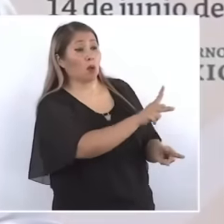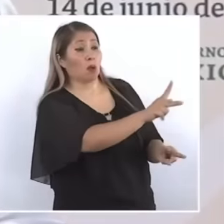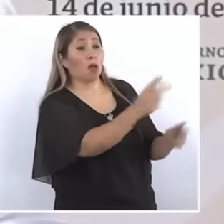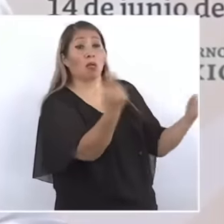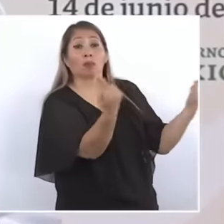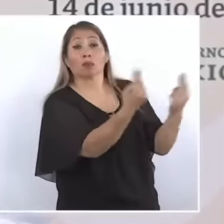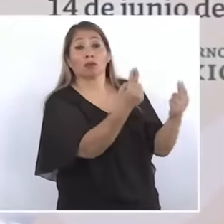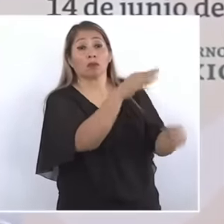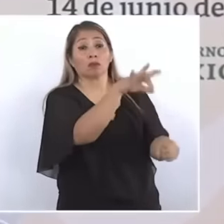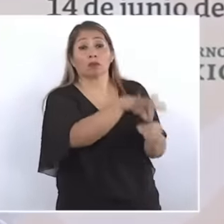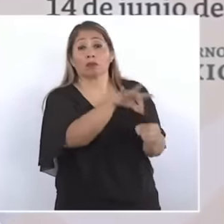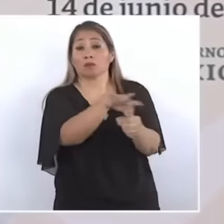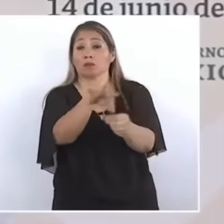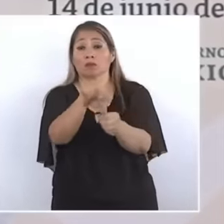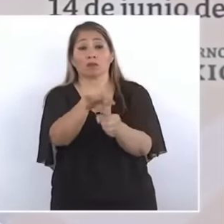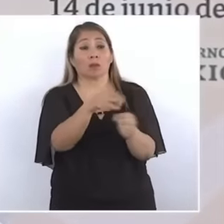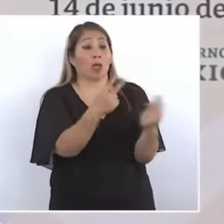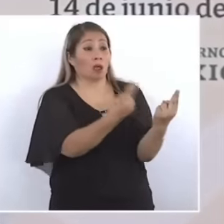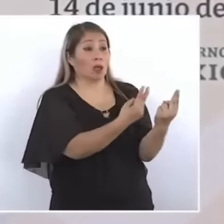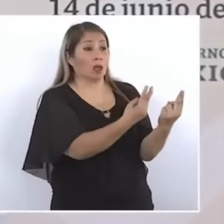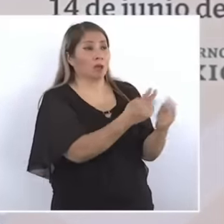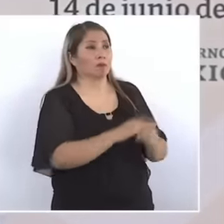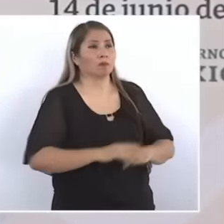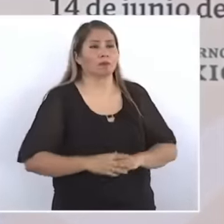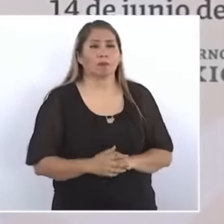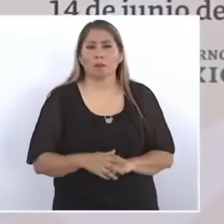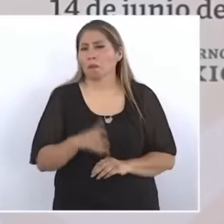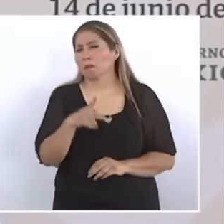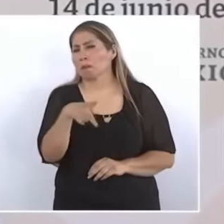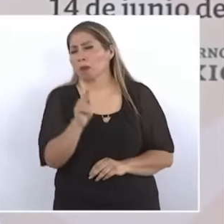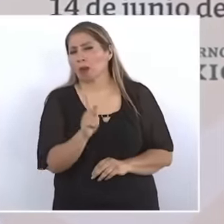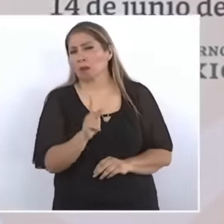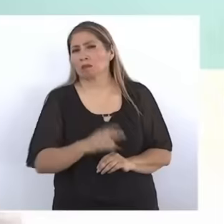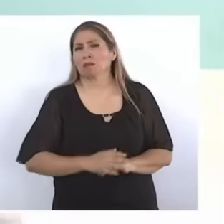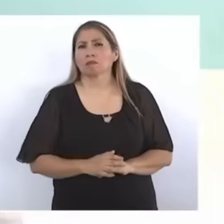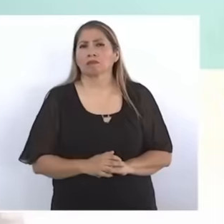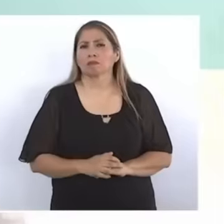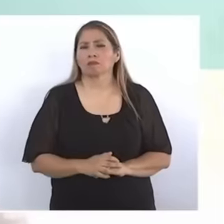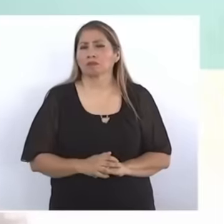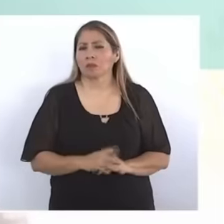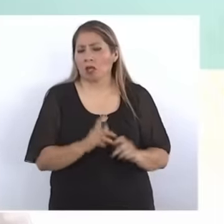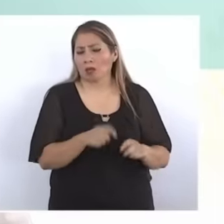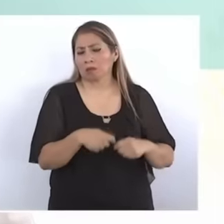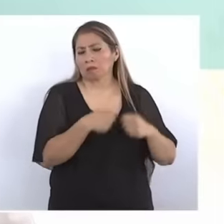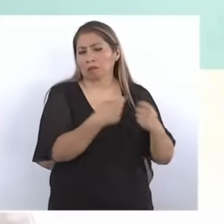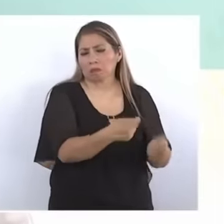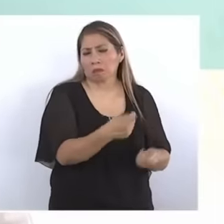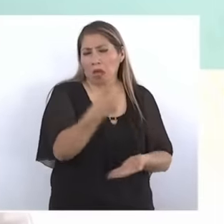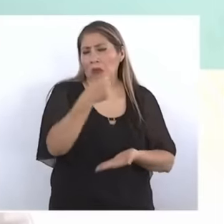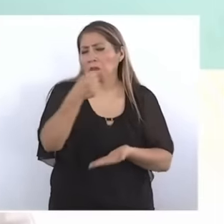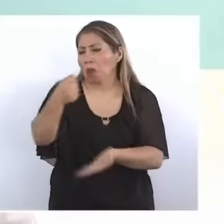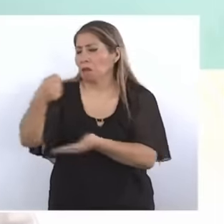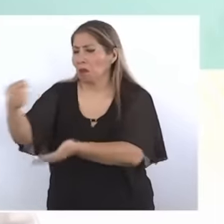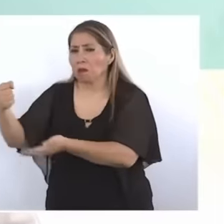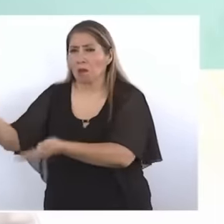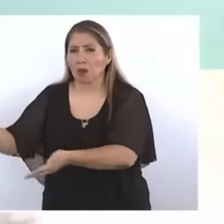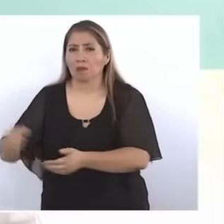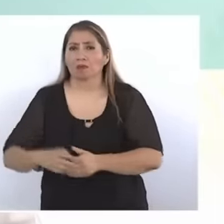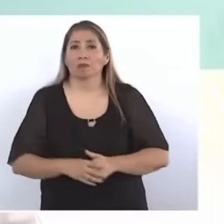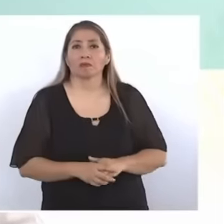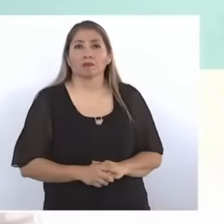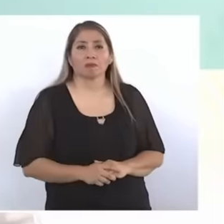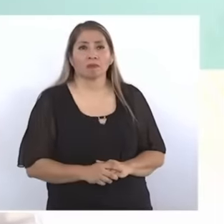the votes. It was when they came to deliver groceries of beans with